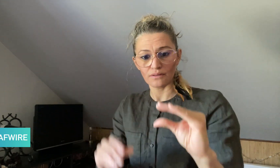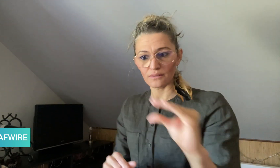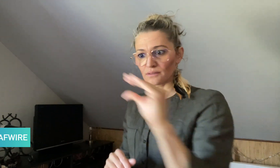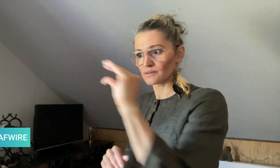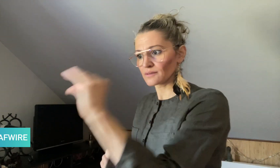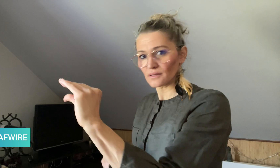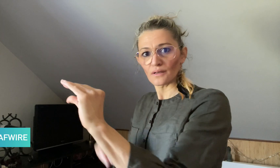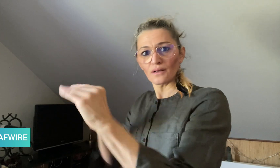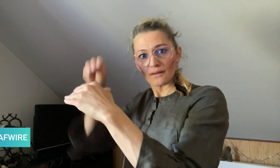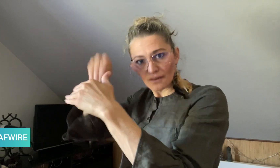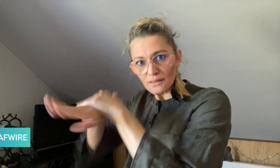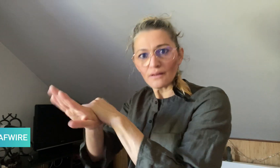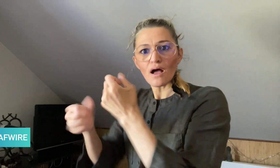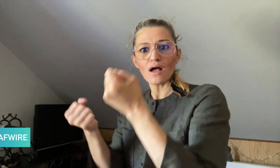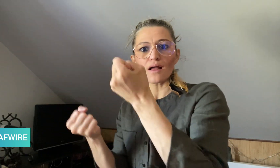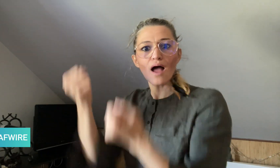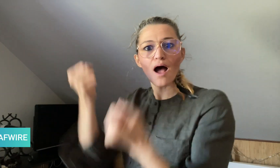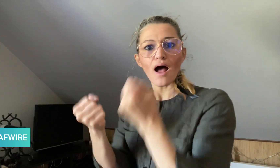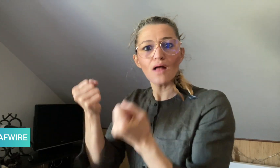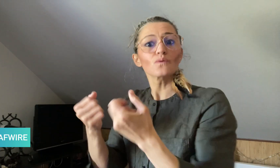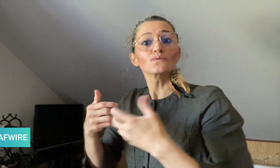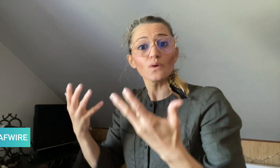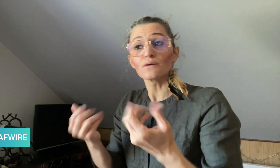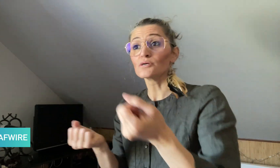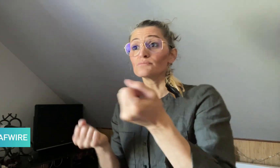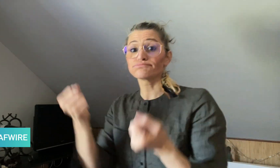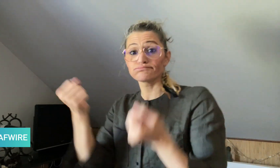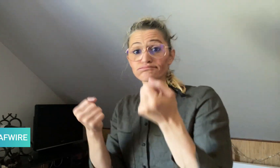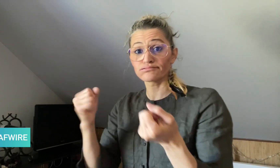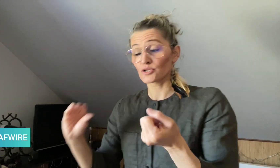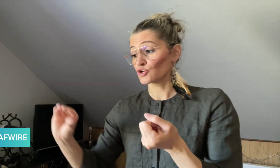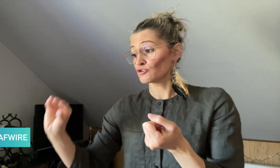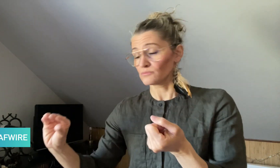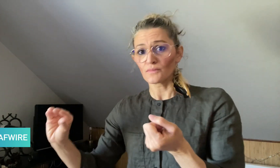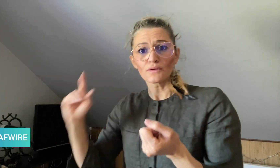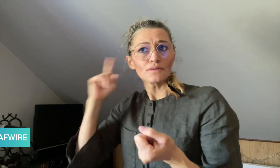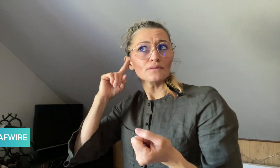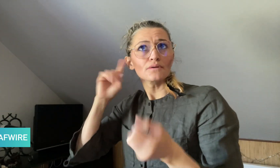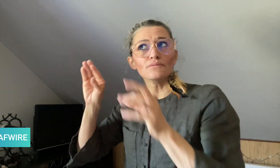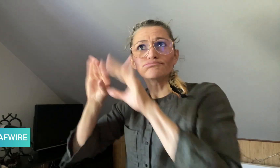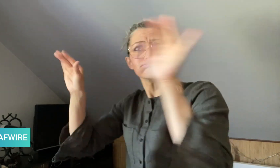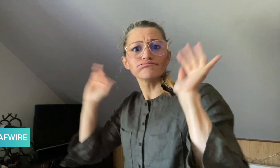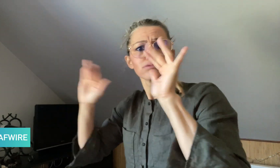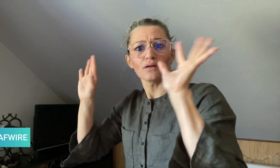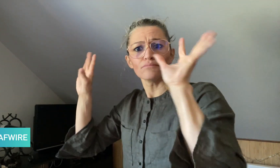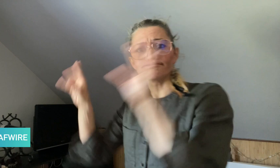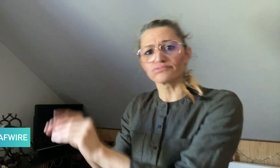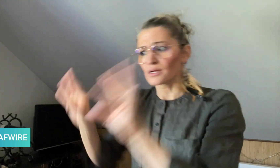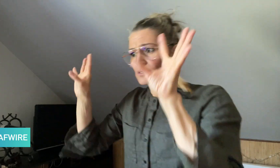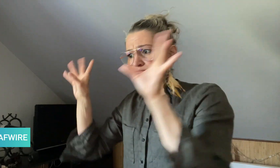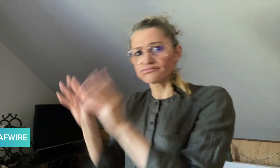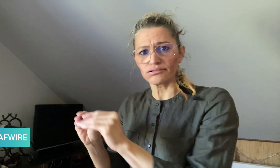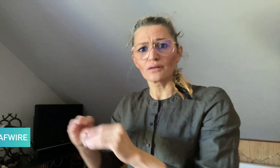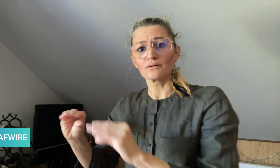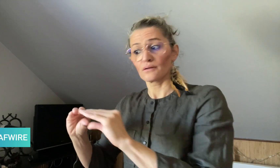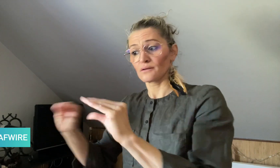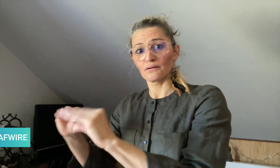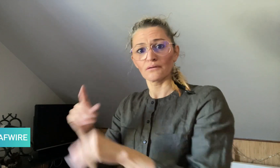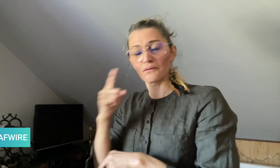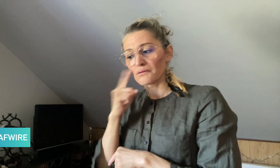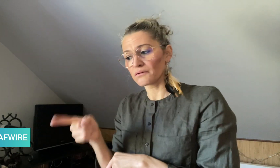identifies and displays the description, the image,